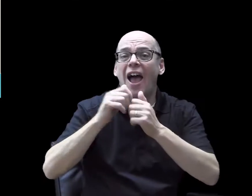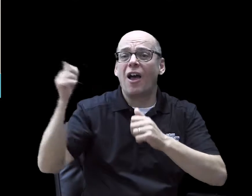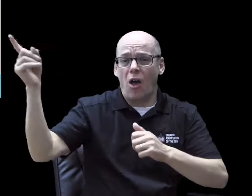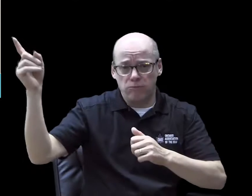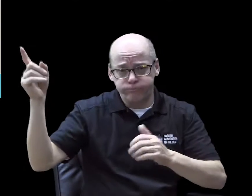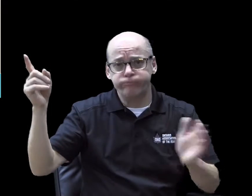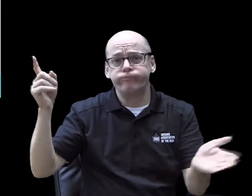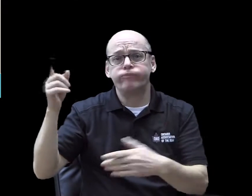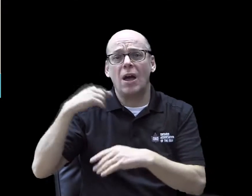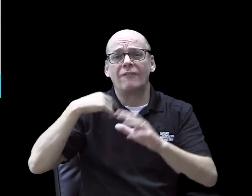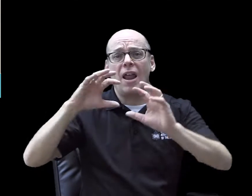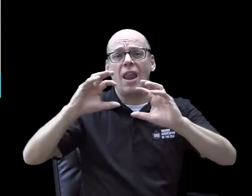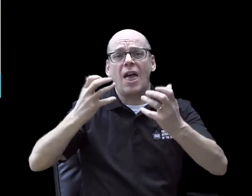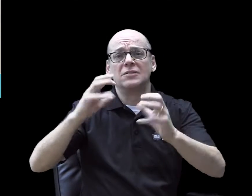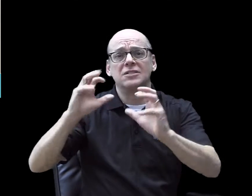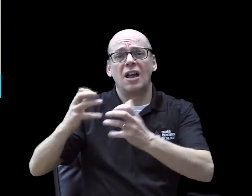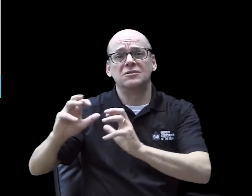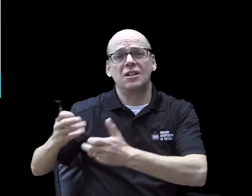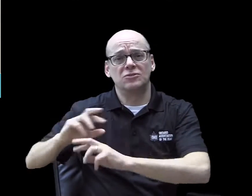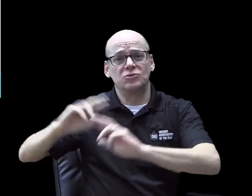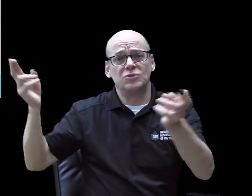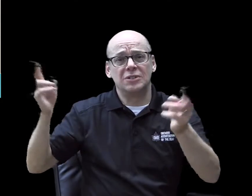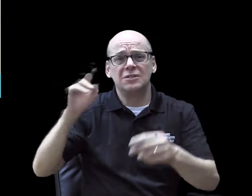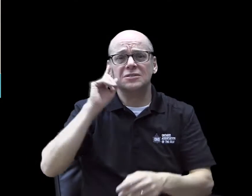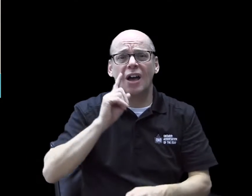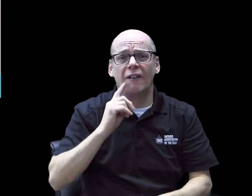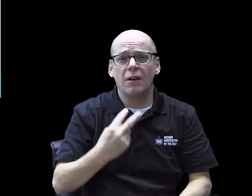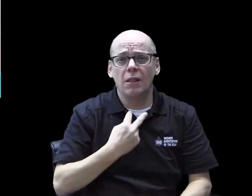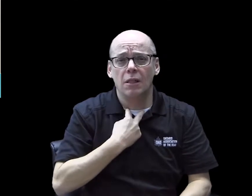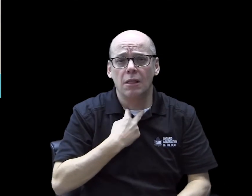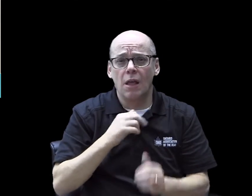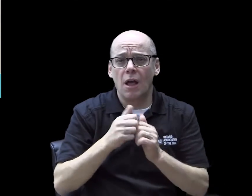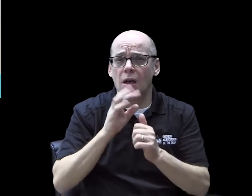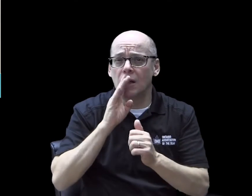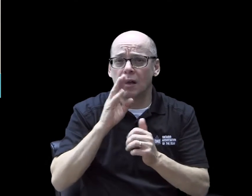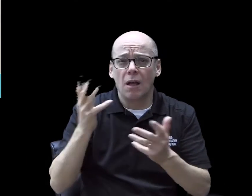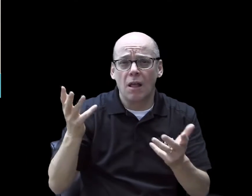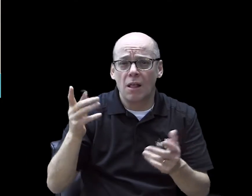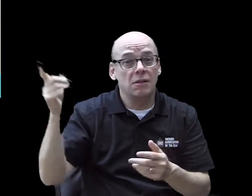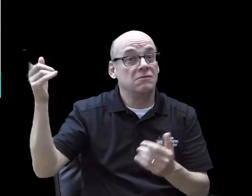They have sessions to teach you how to do that using Apple products. It was inaccessible for the deaf people- they did not provide ASL interpreters.